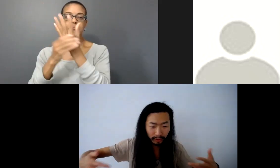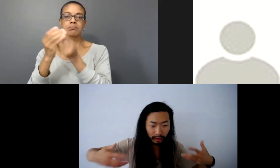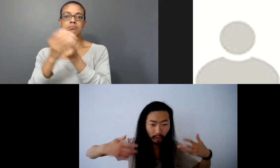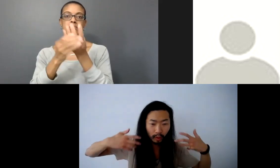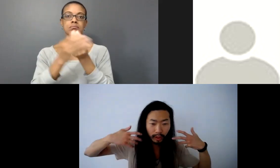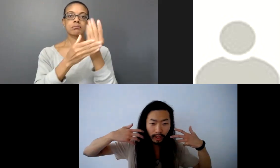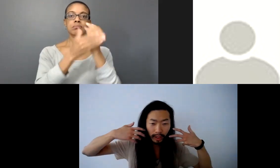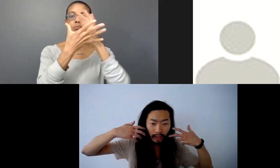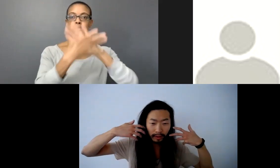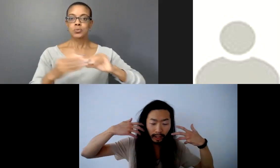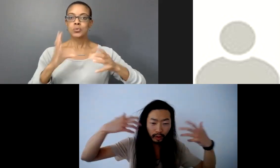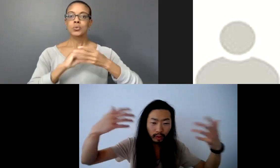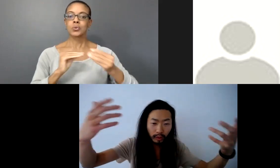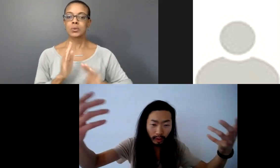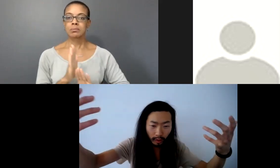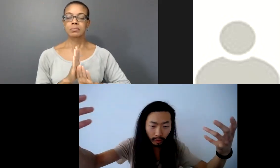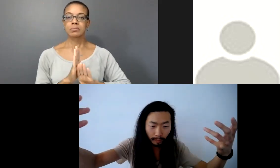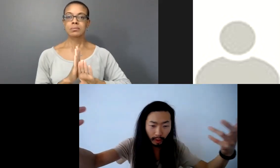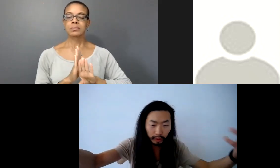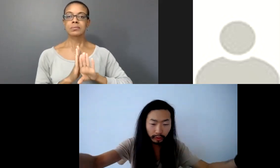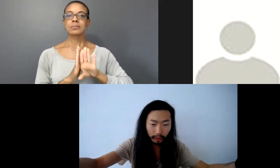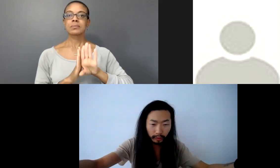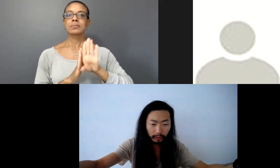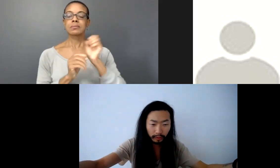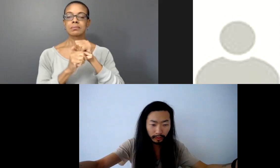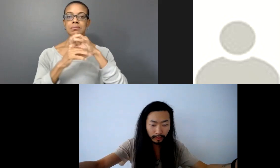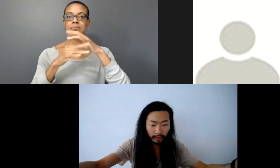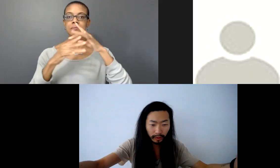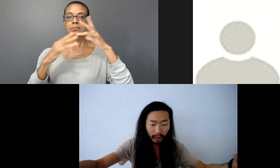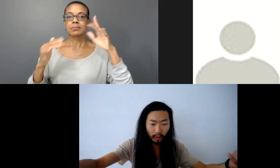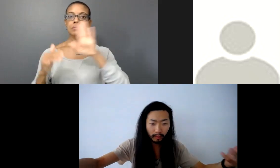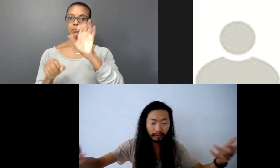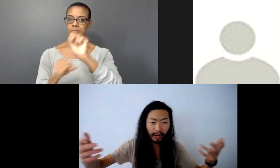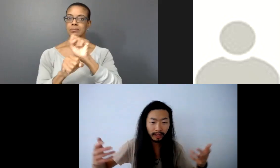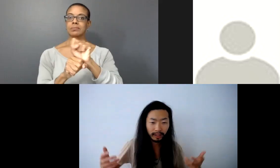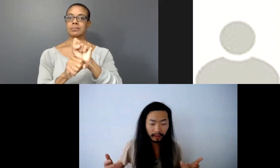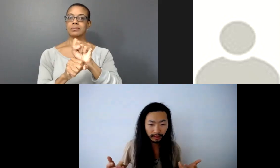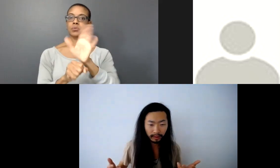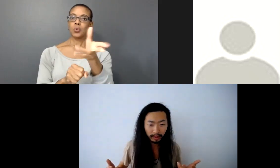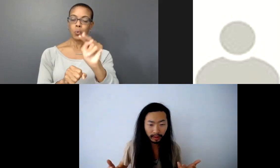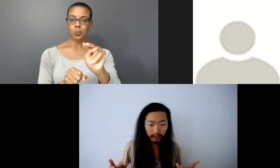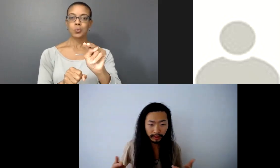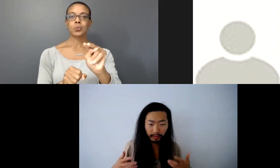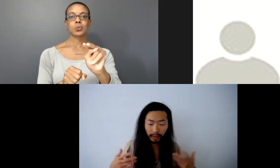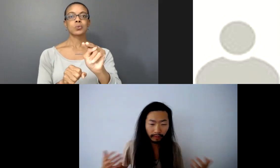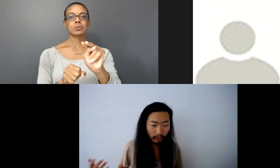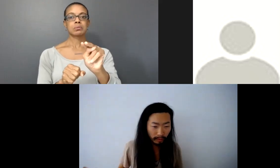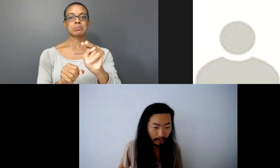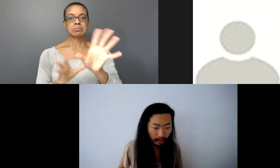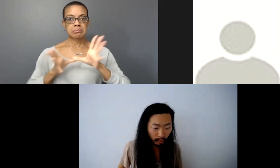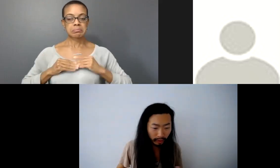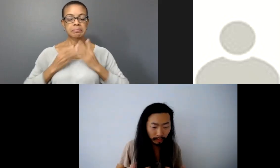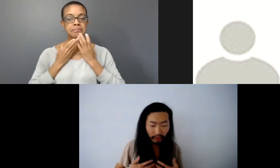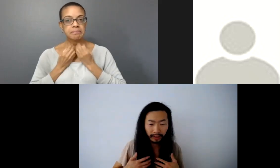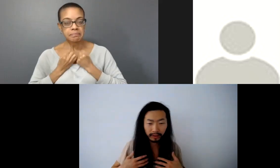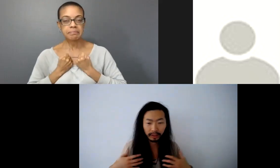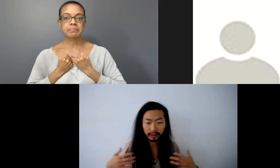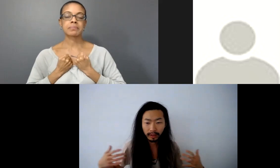That's the work that you belongs to you and while providing just a platform which is providing